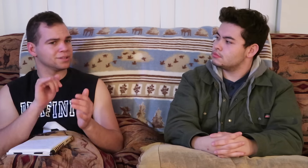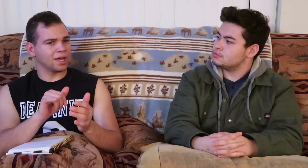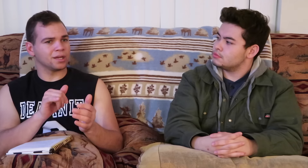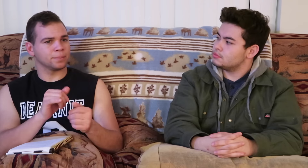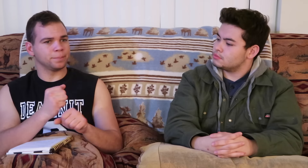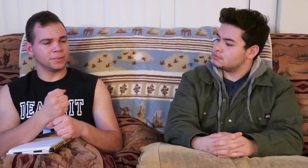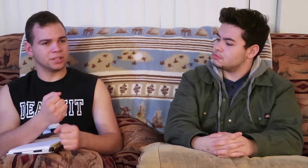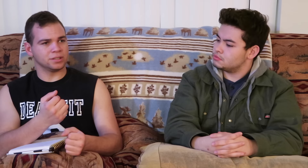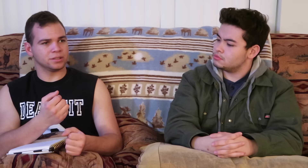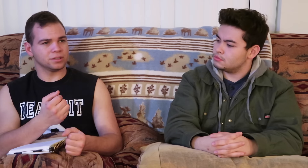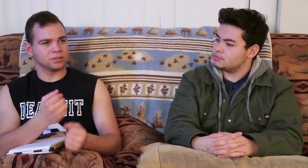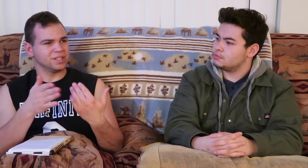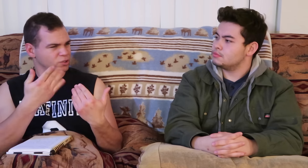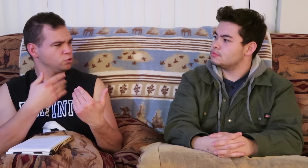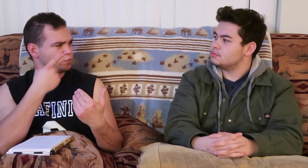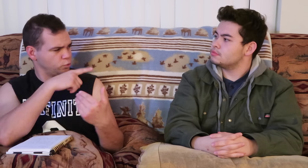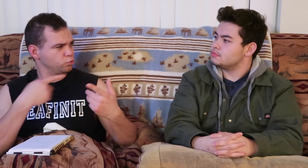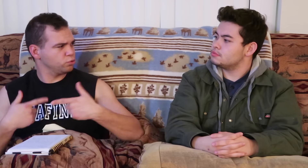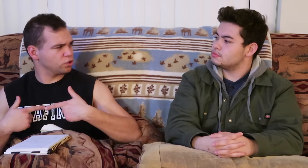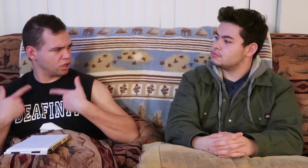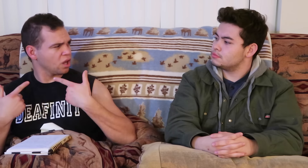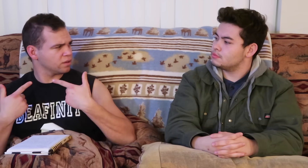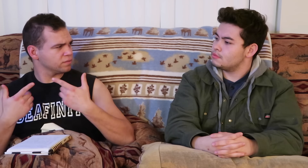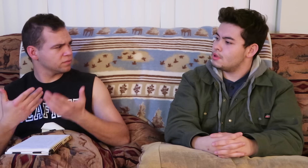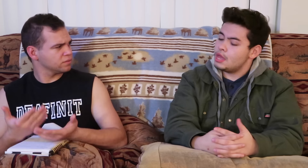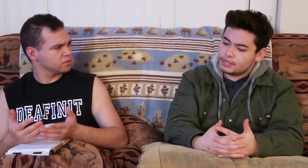does that make it easier for your life?